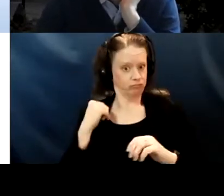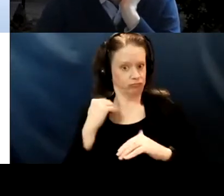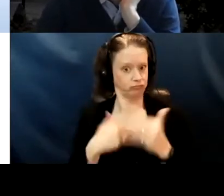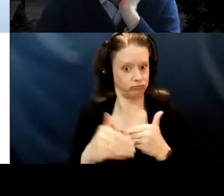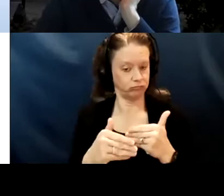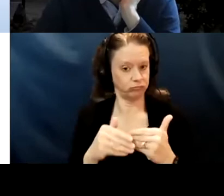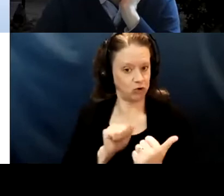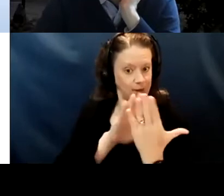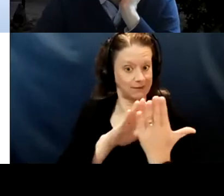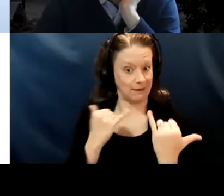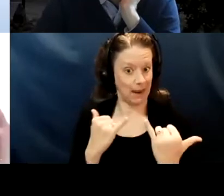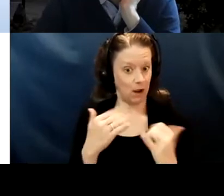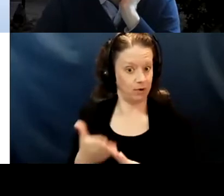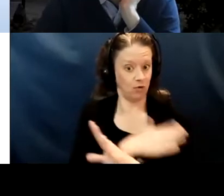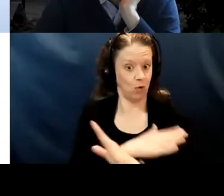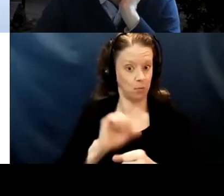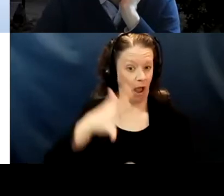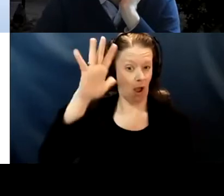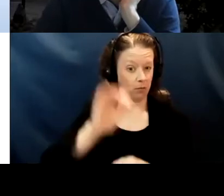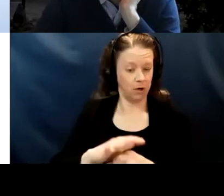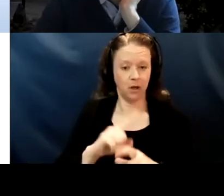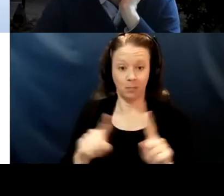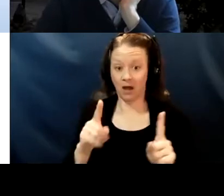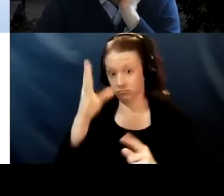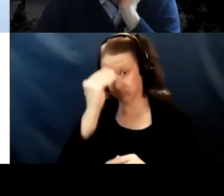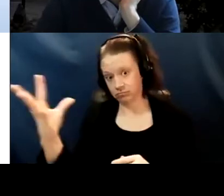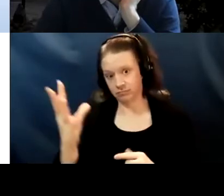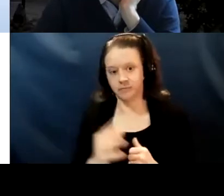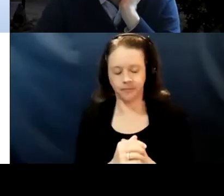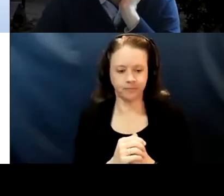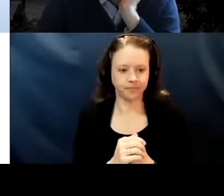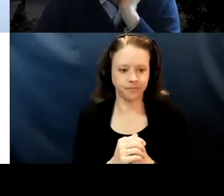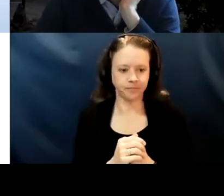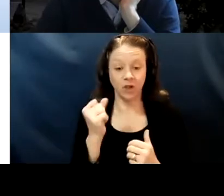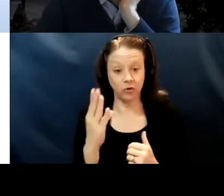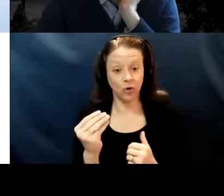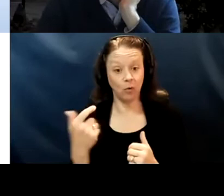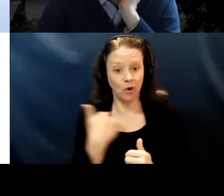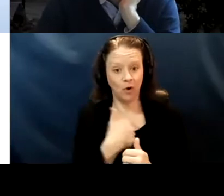But, you know, you're informed." So we need each other.